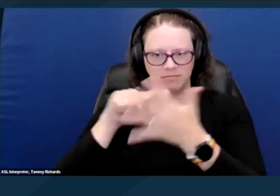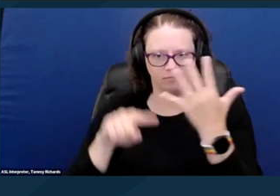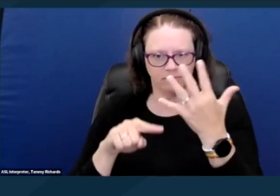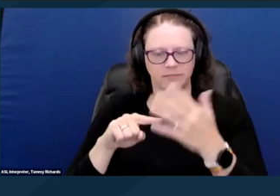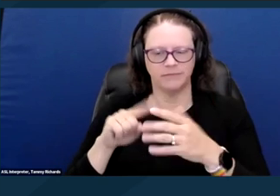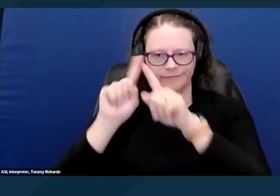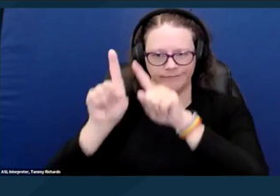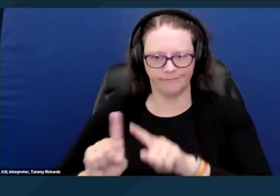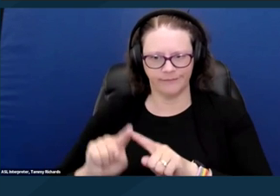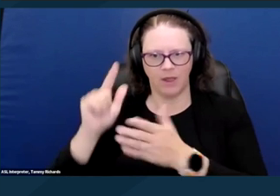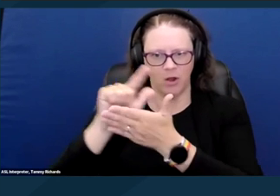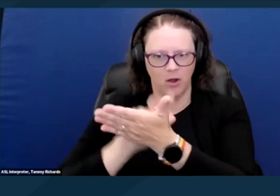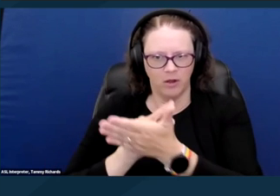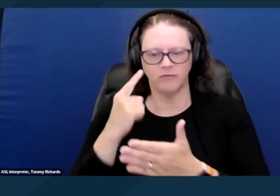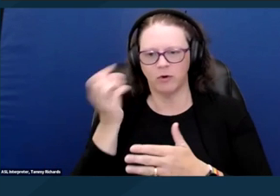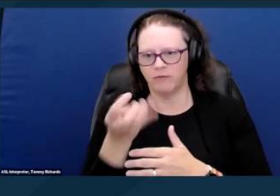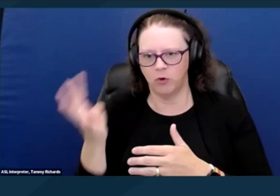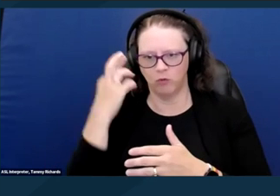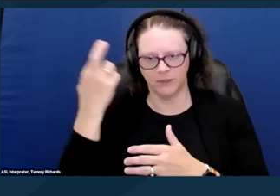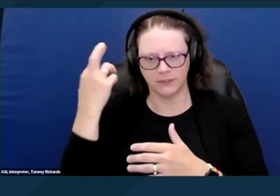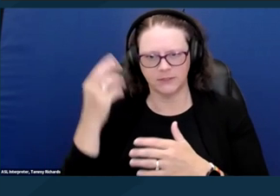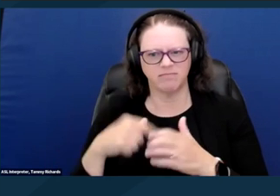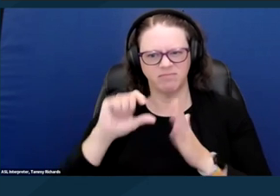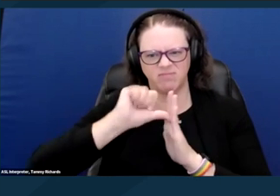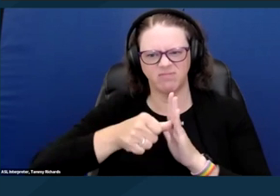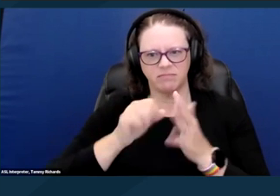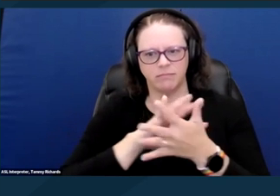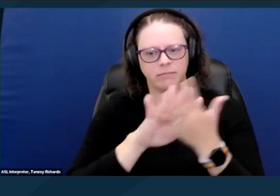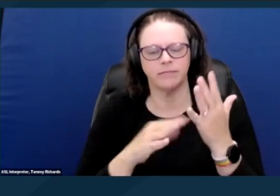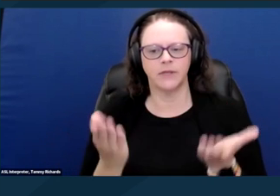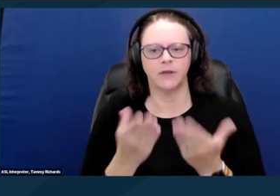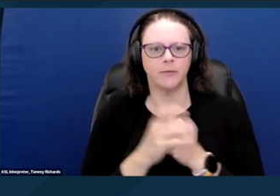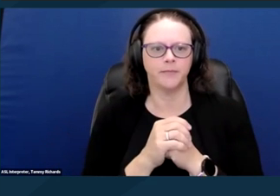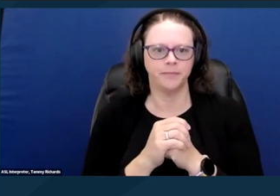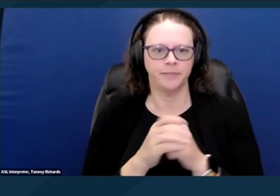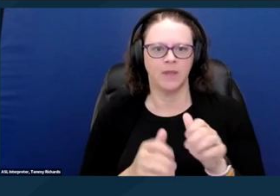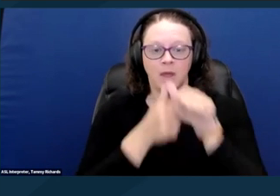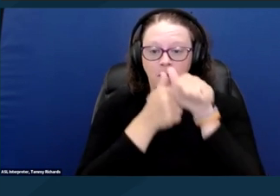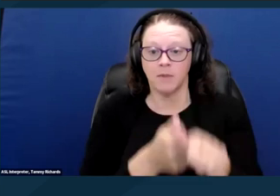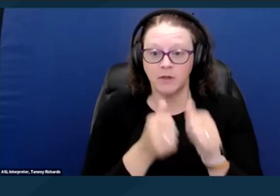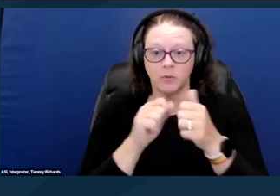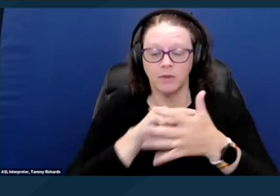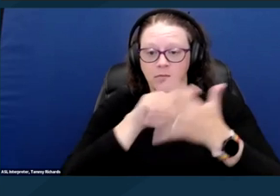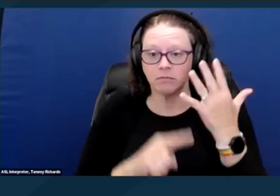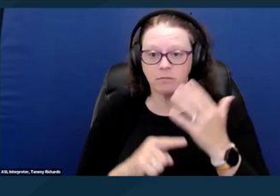for a few reasons, and I'll highlight a couple here. Compliance with these types of local laws